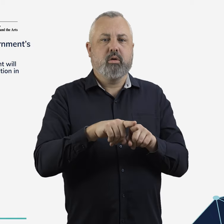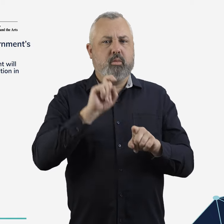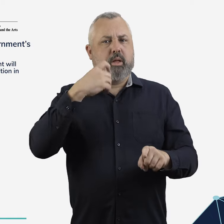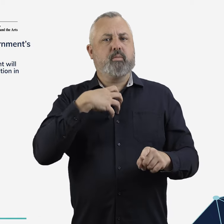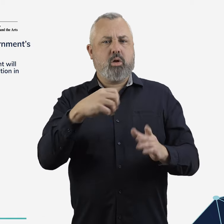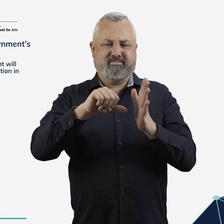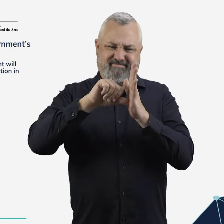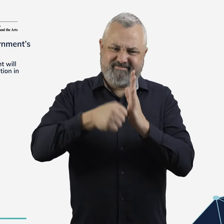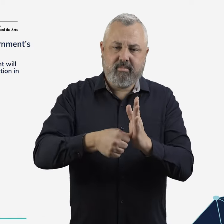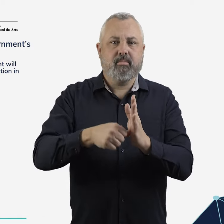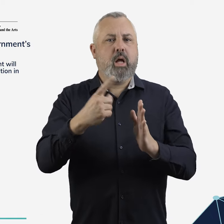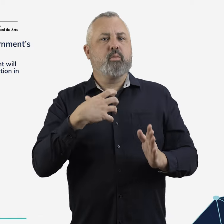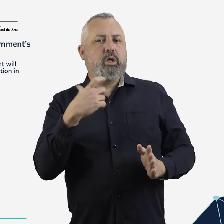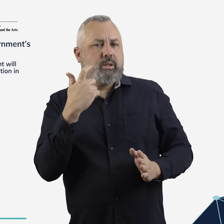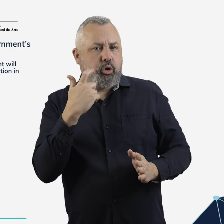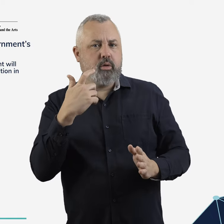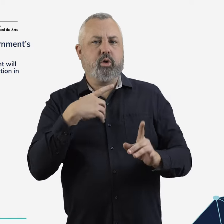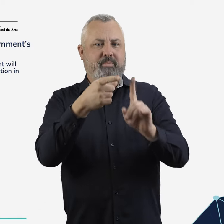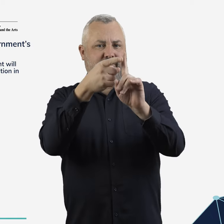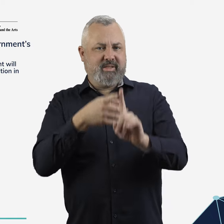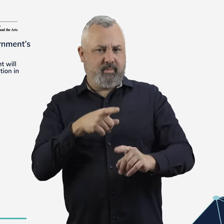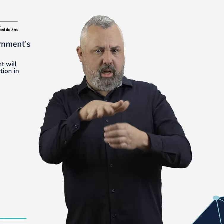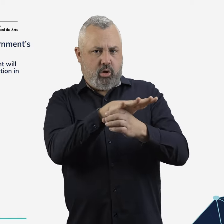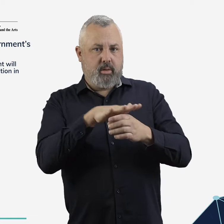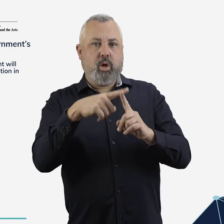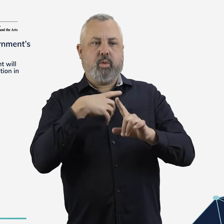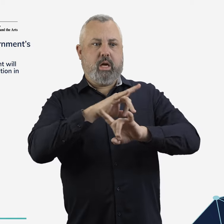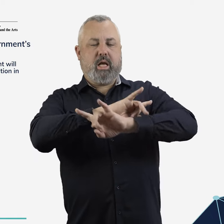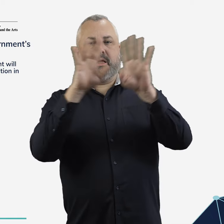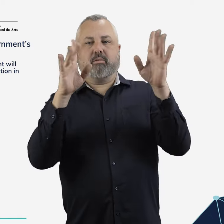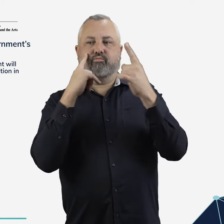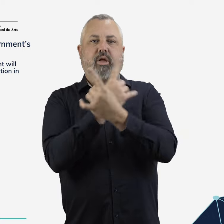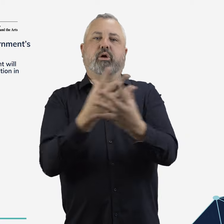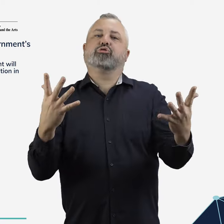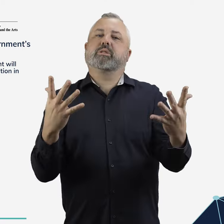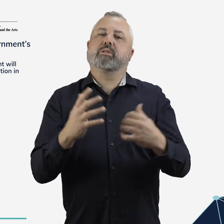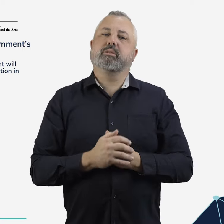simpler, more targeted and more transparent, including in the aviation sector.